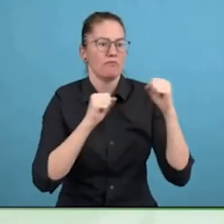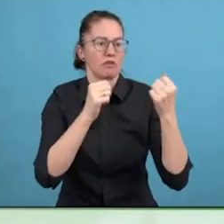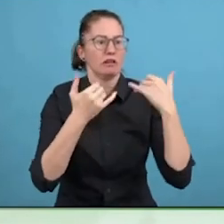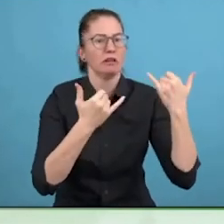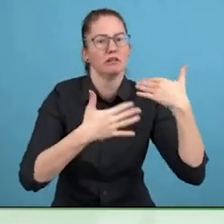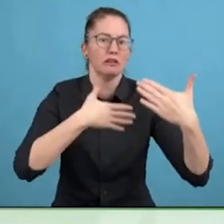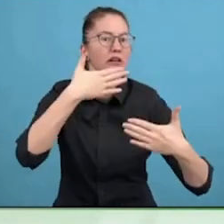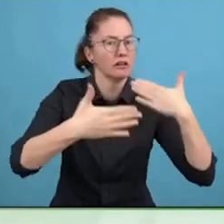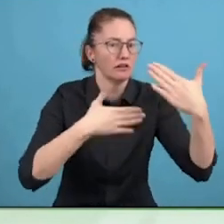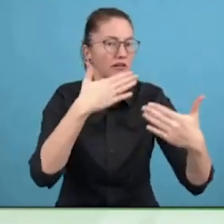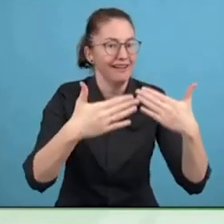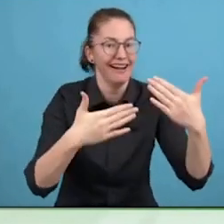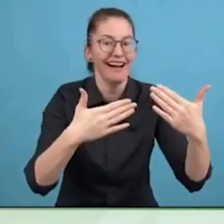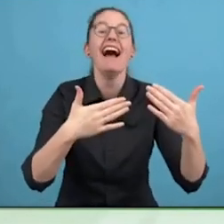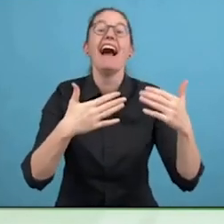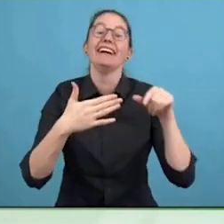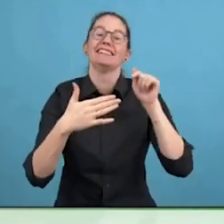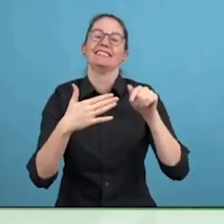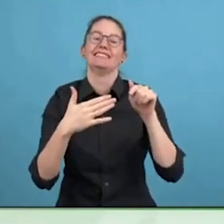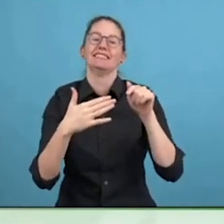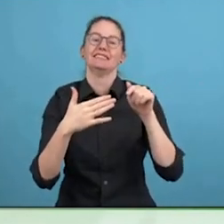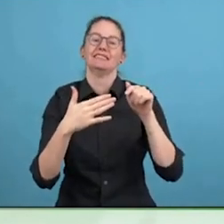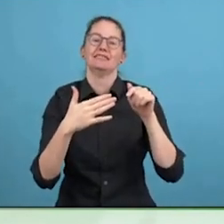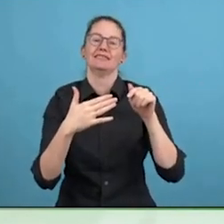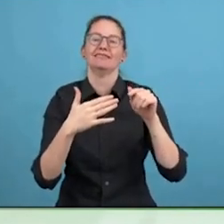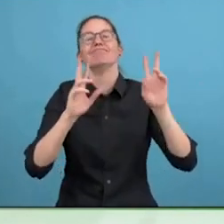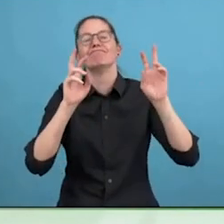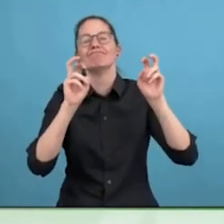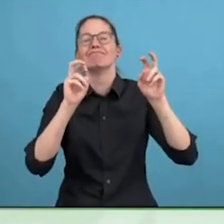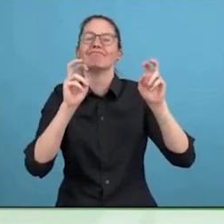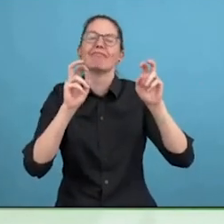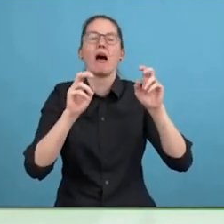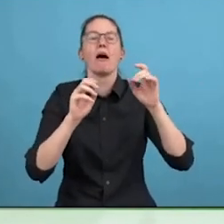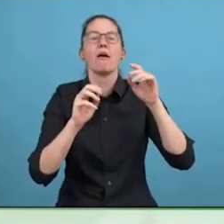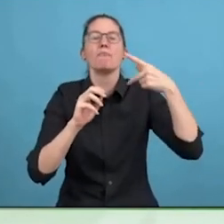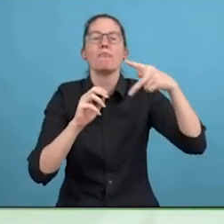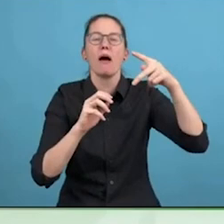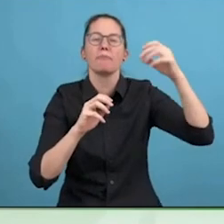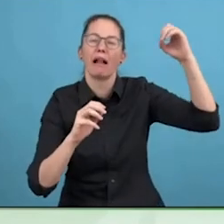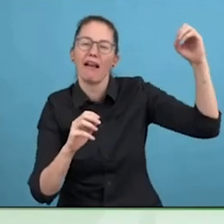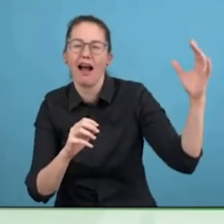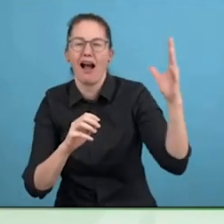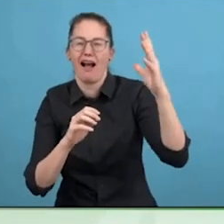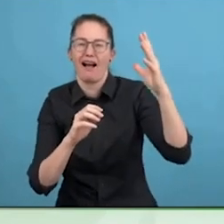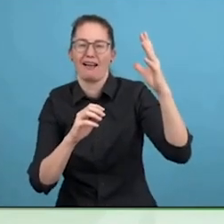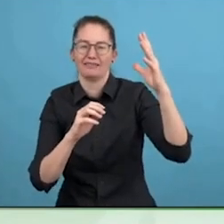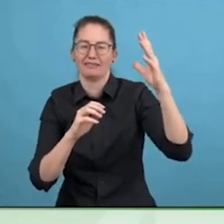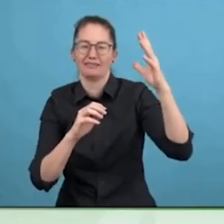One last thing I also want to say, realising, in Enable India, we did a study